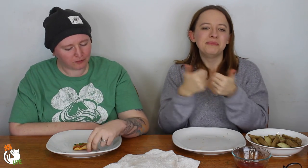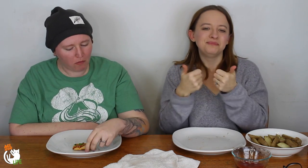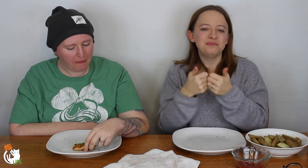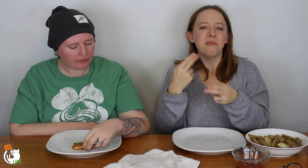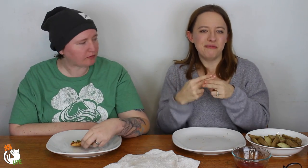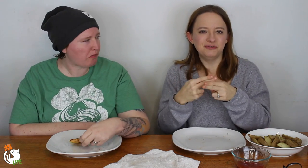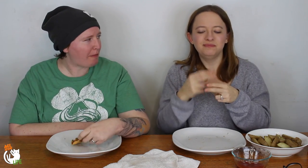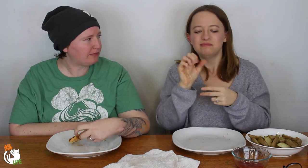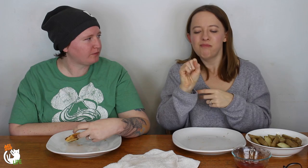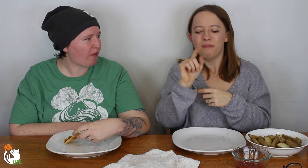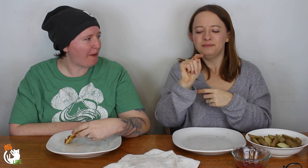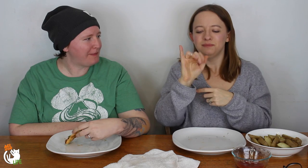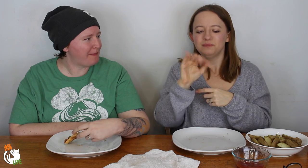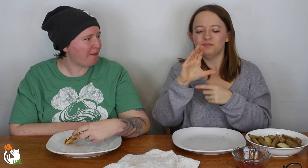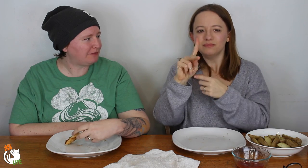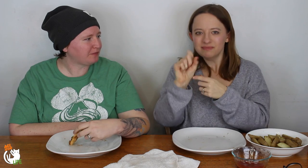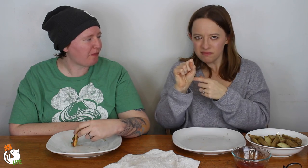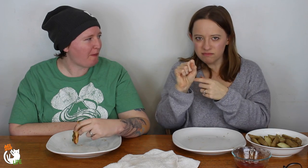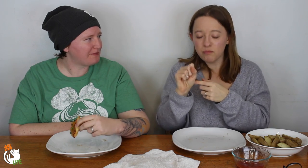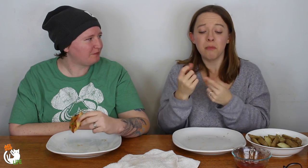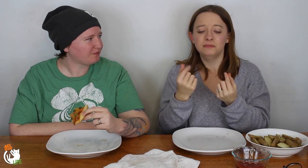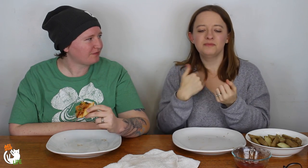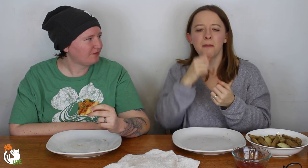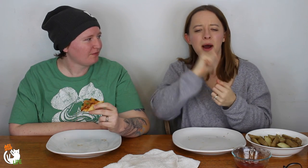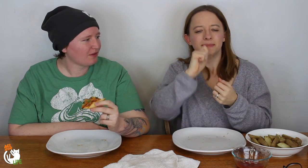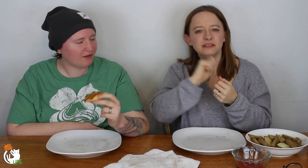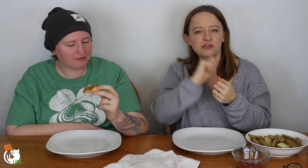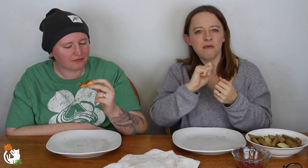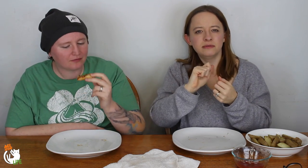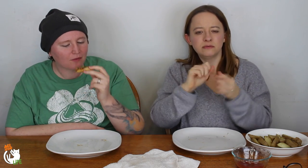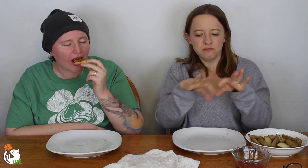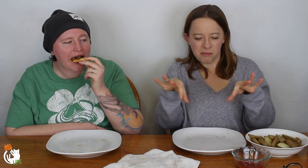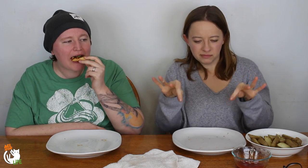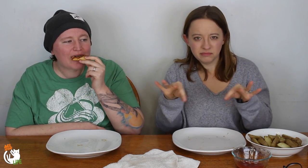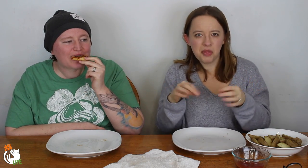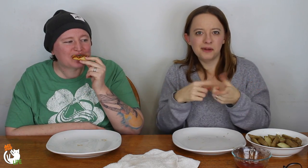But anyways there was a game called "sticks". So what they do is they have popsicle sticks